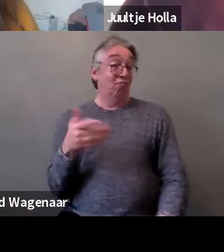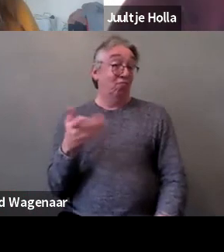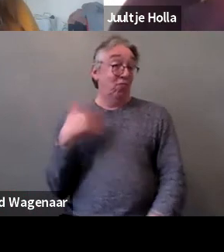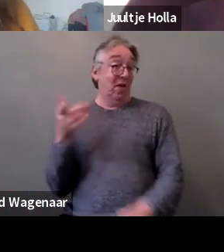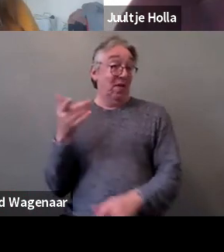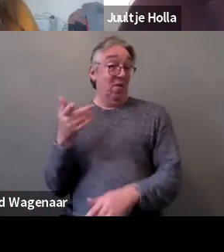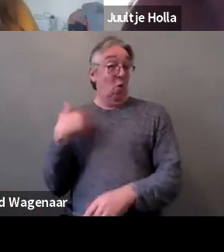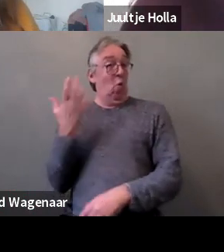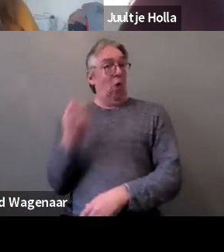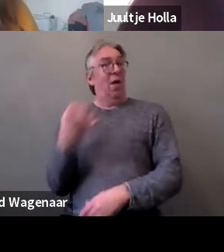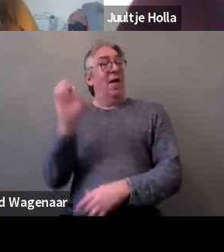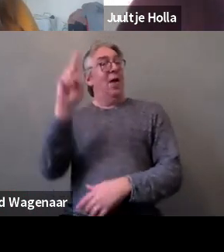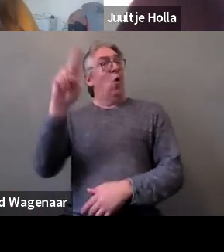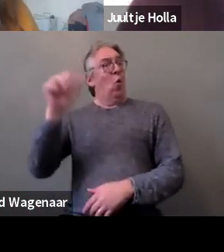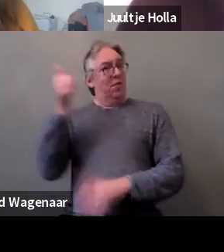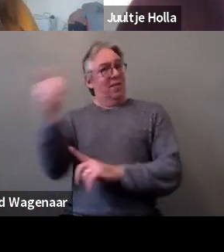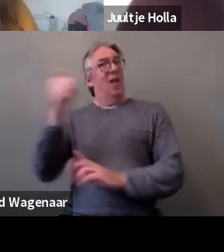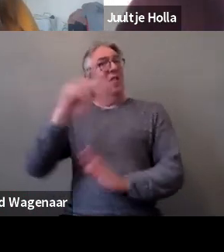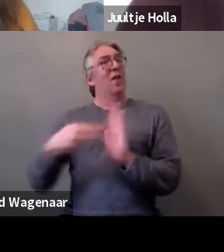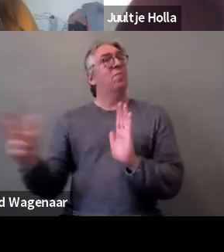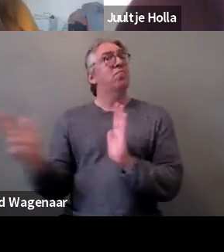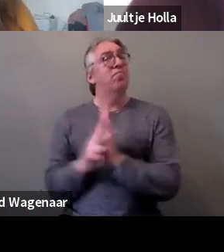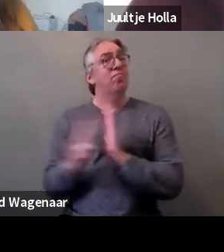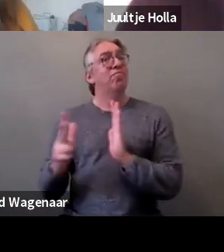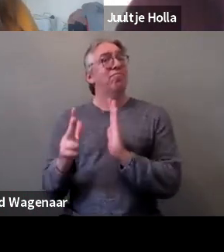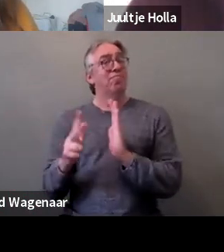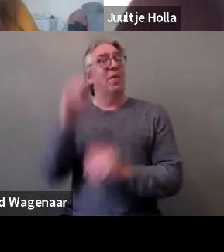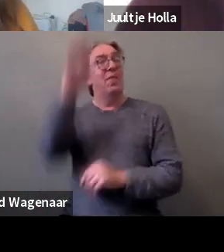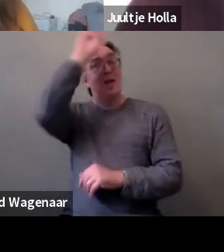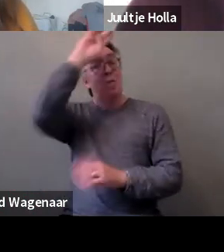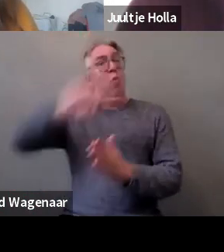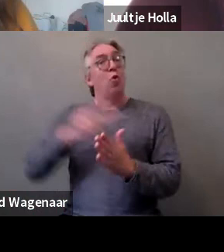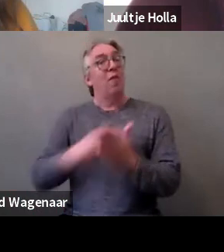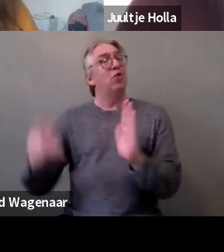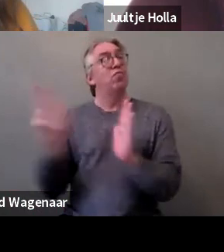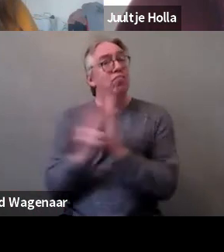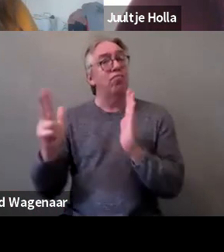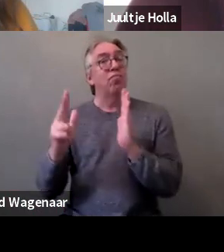and also the need to work with GREVIO on its implementation.